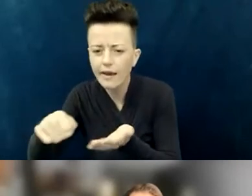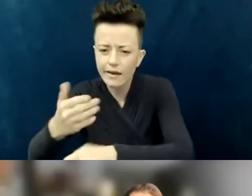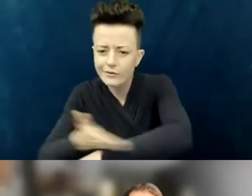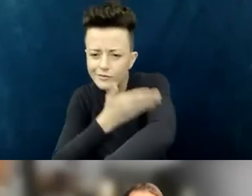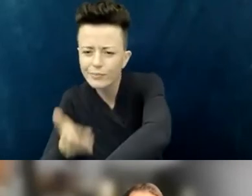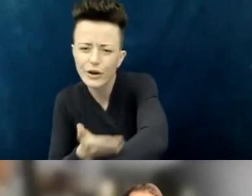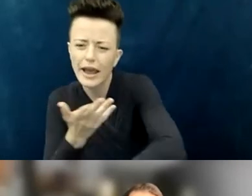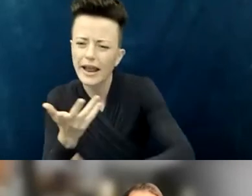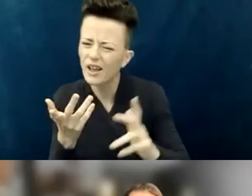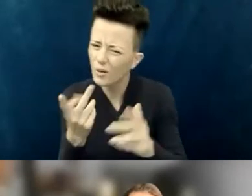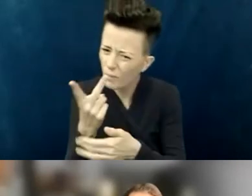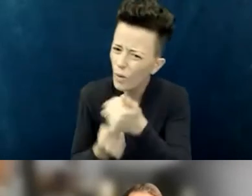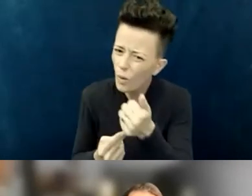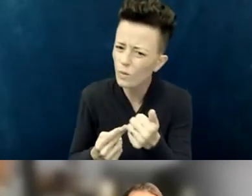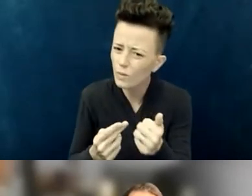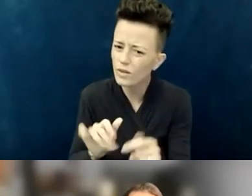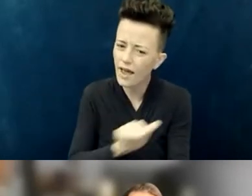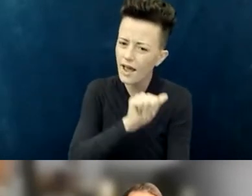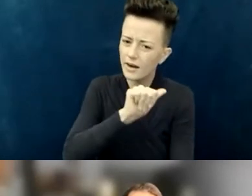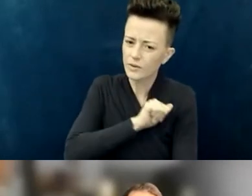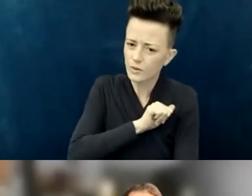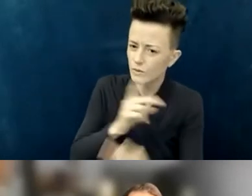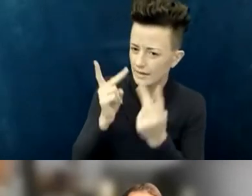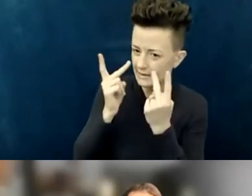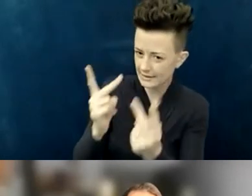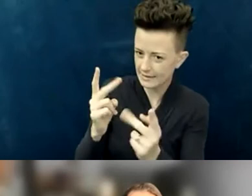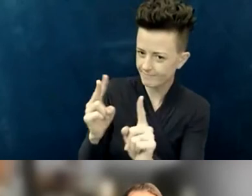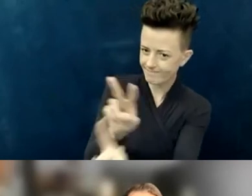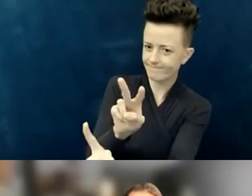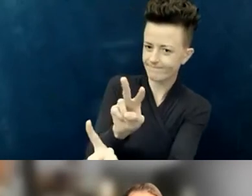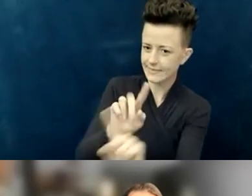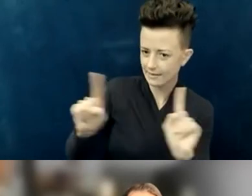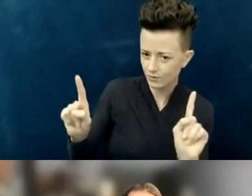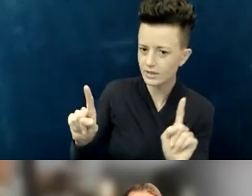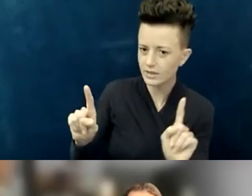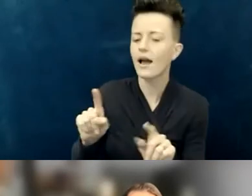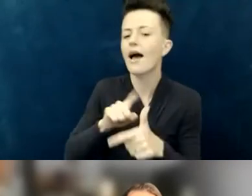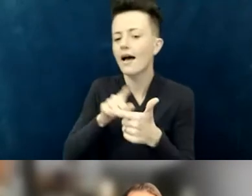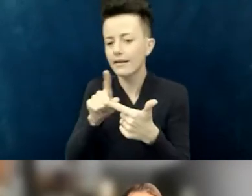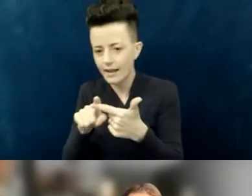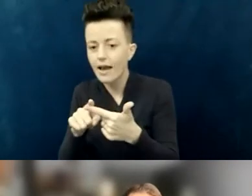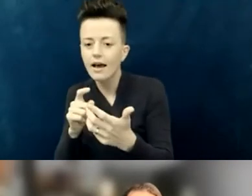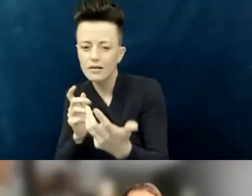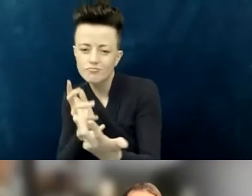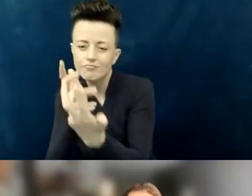then, in turn, recognizing that Victoria needs this or Vinnie needs that comes so much more naturally second.